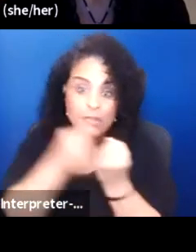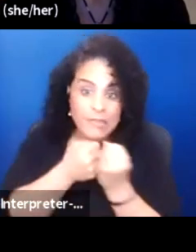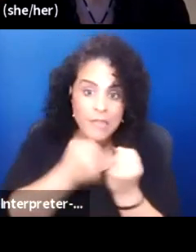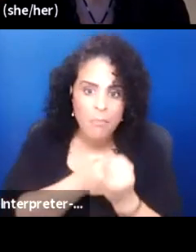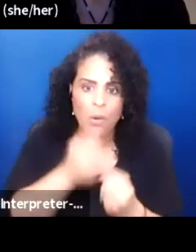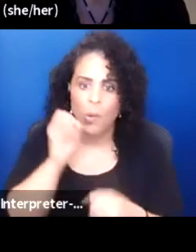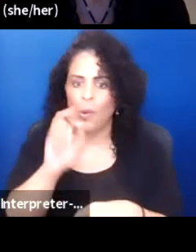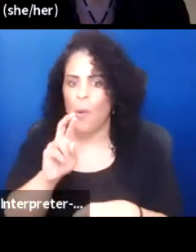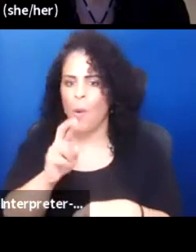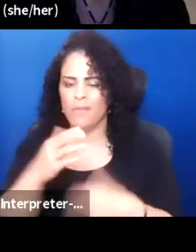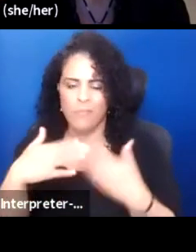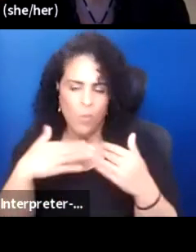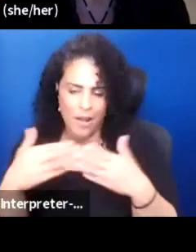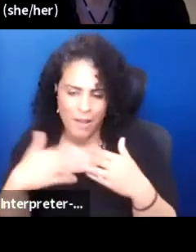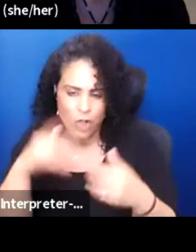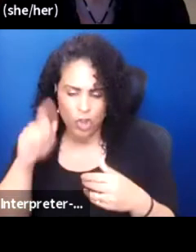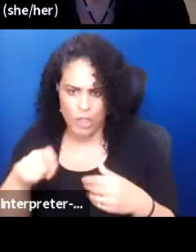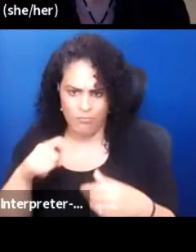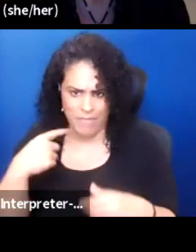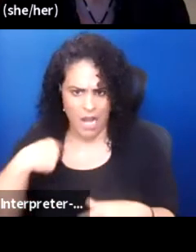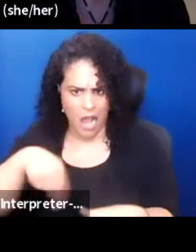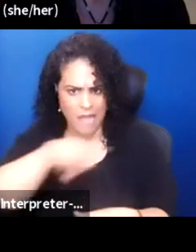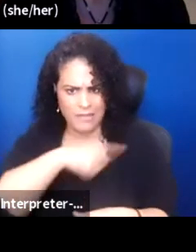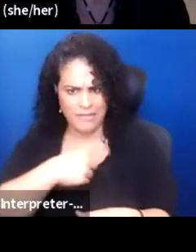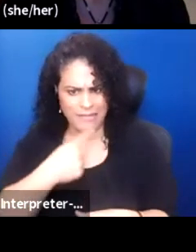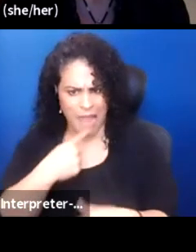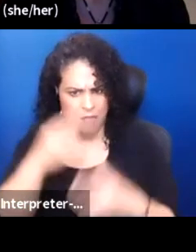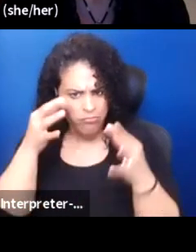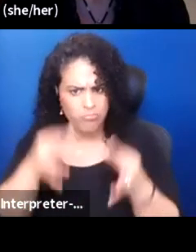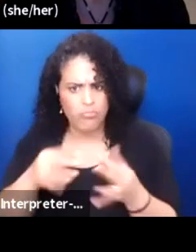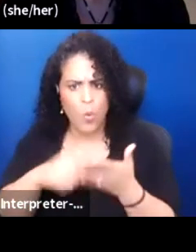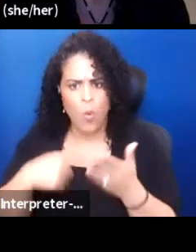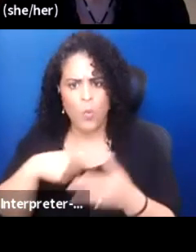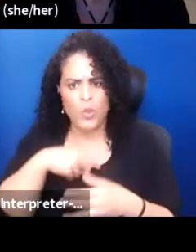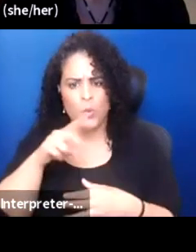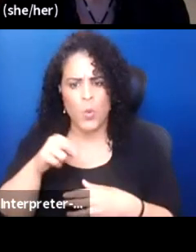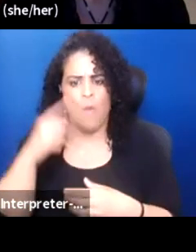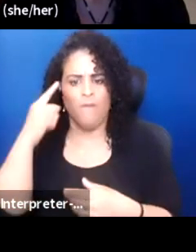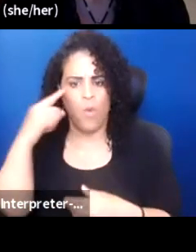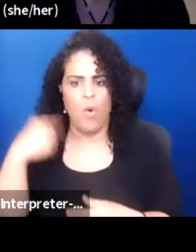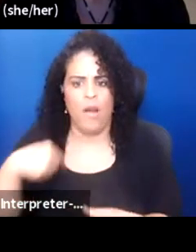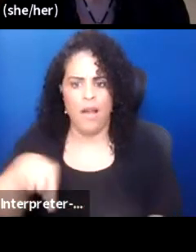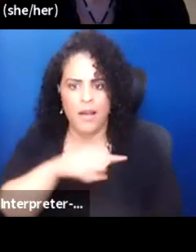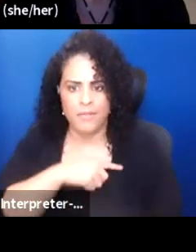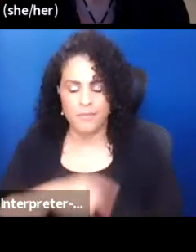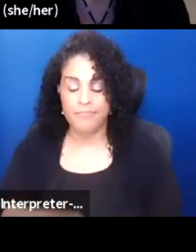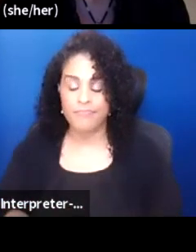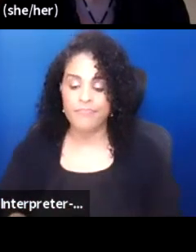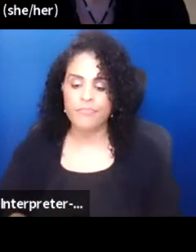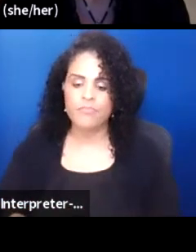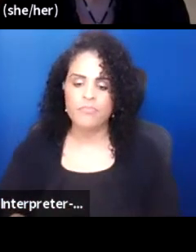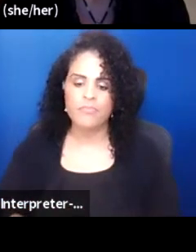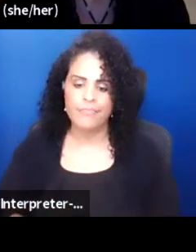It should just be us saying what we're doing for us. And to be honest, that the kind of media